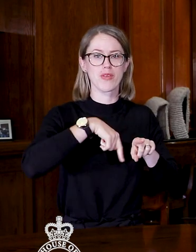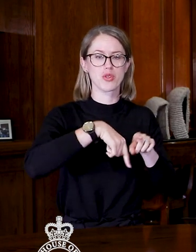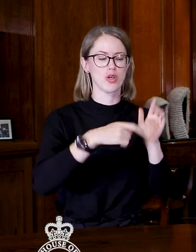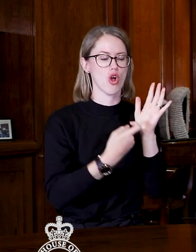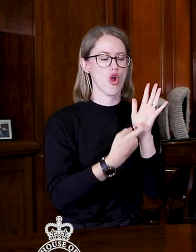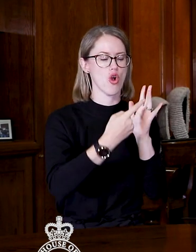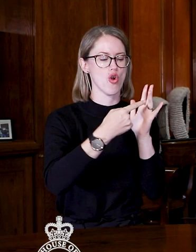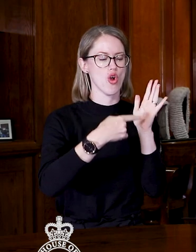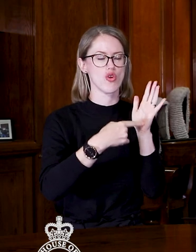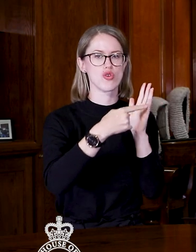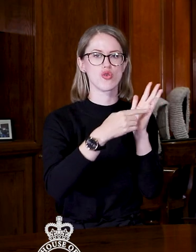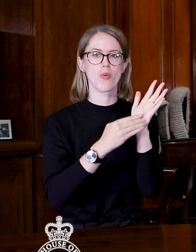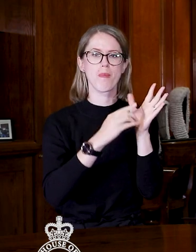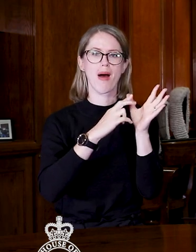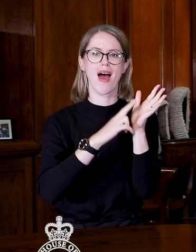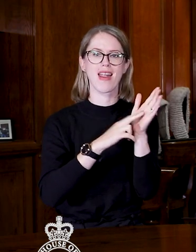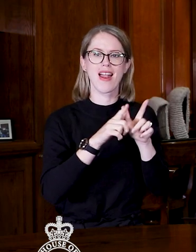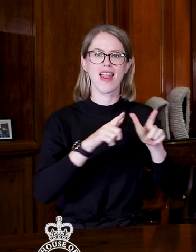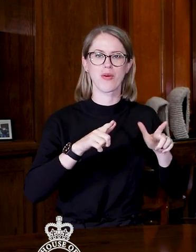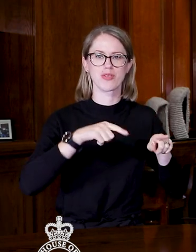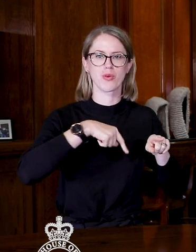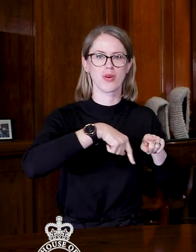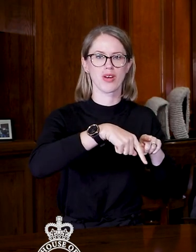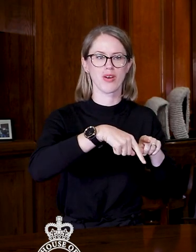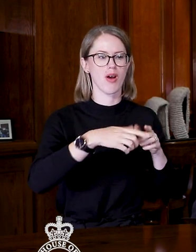Language Week. It's one of - let's find out.